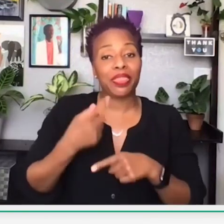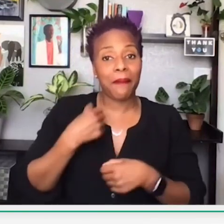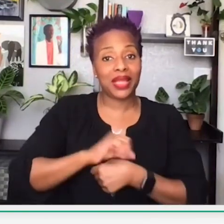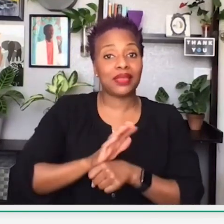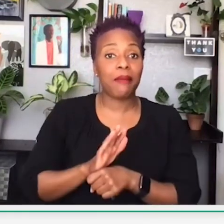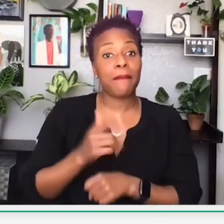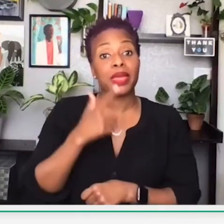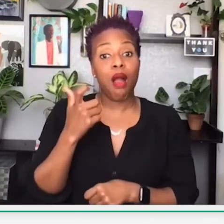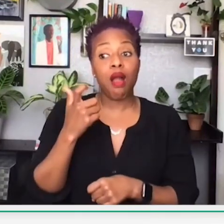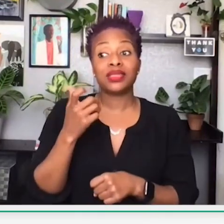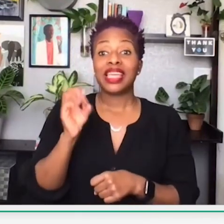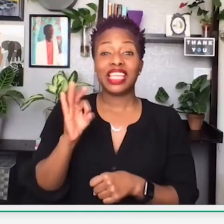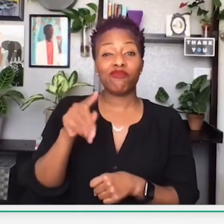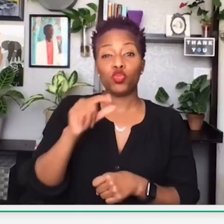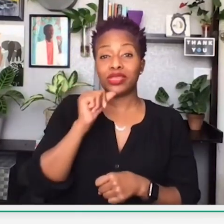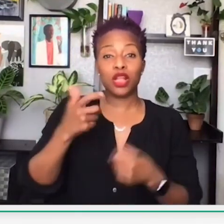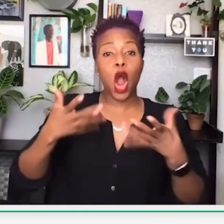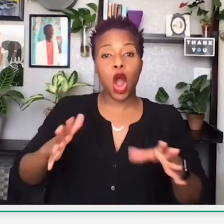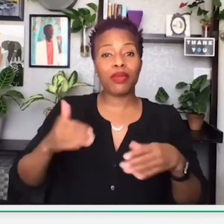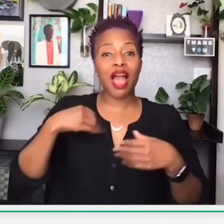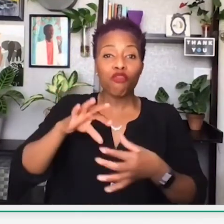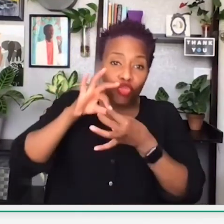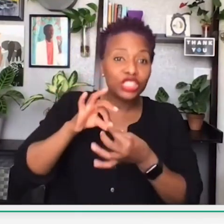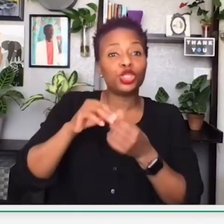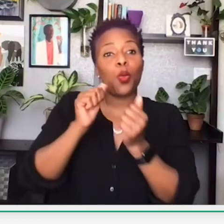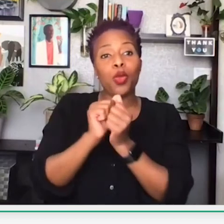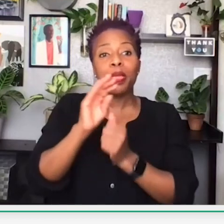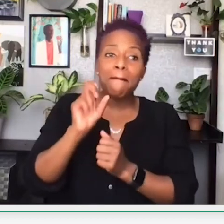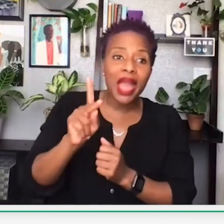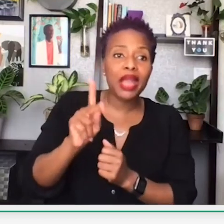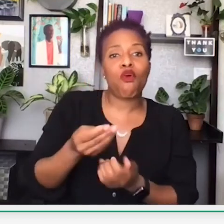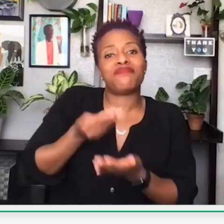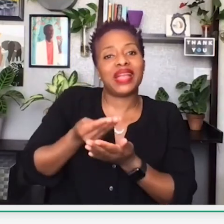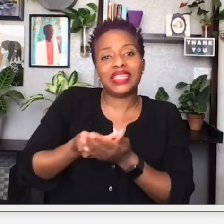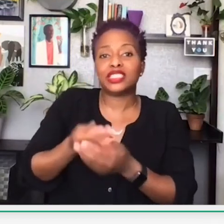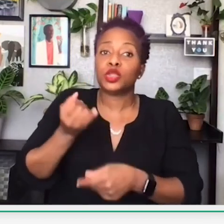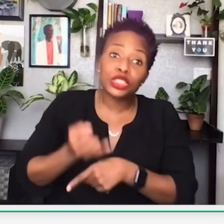That is another reason why we were impacted by the pandemic. If you didn't have a good